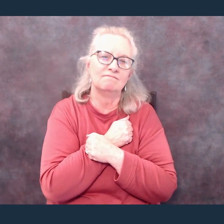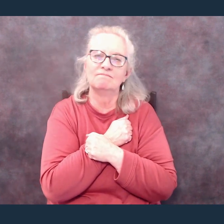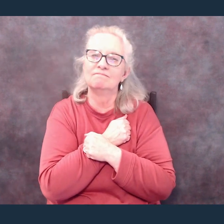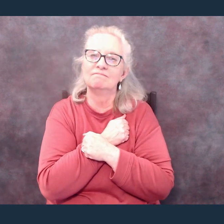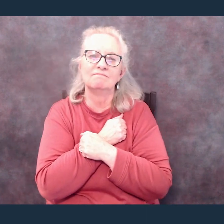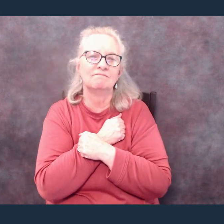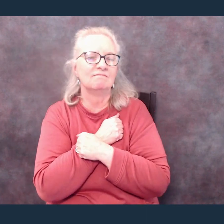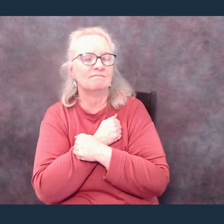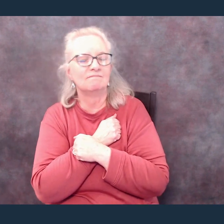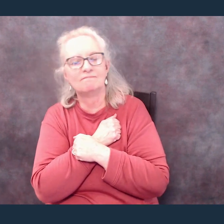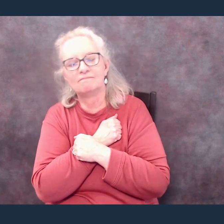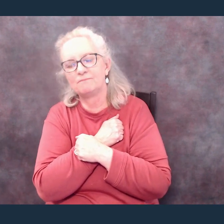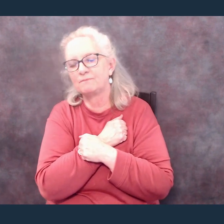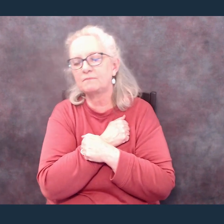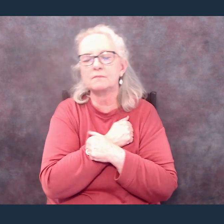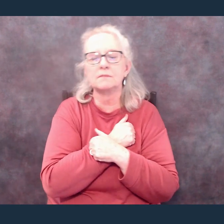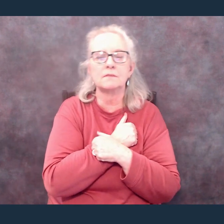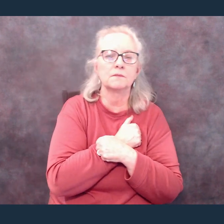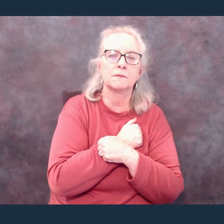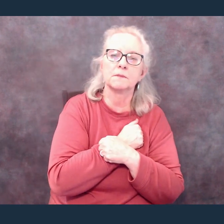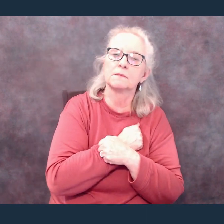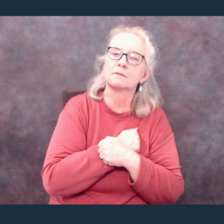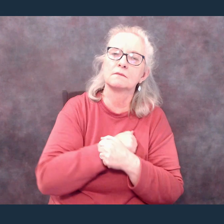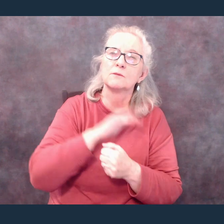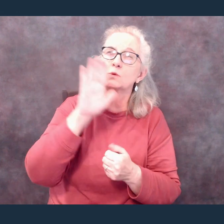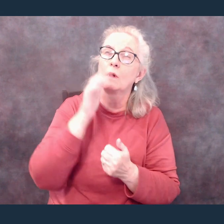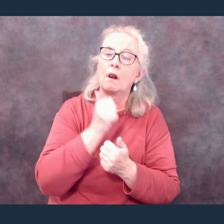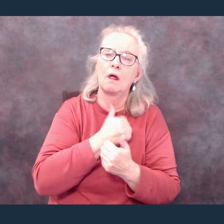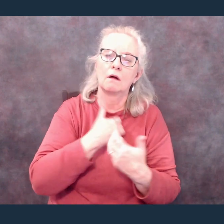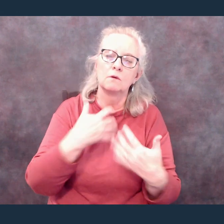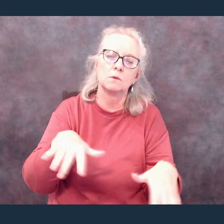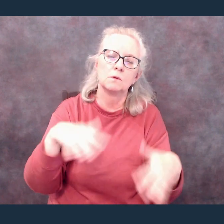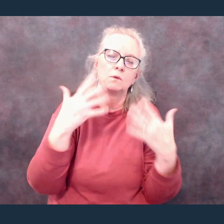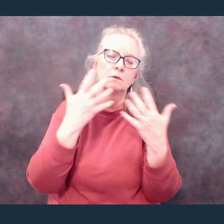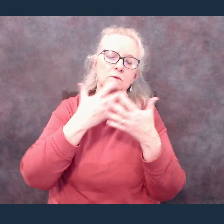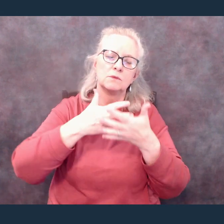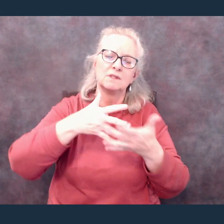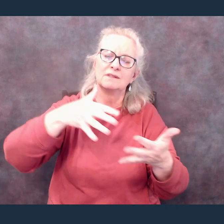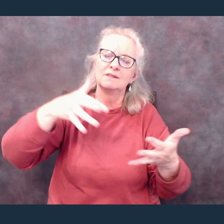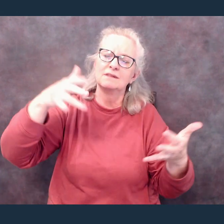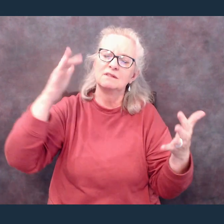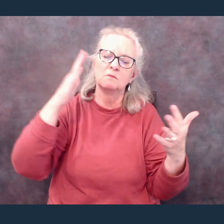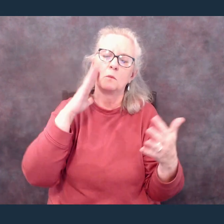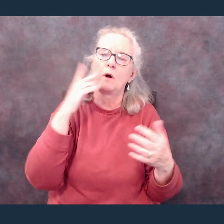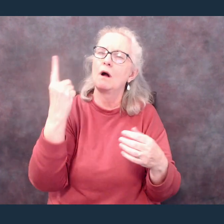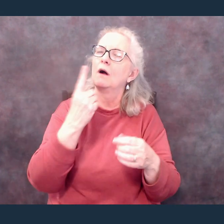The riches of Your love Will always be enough